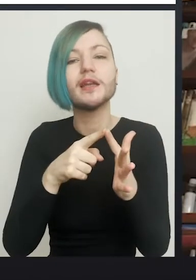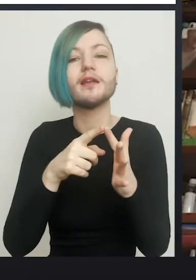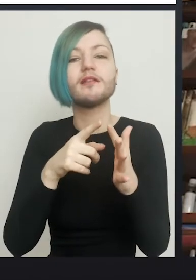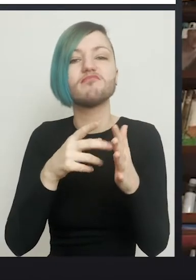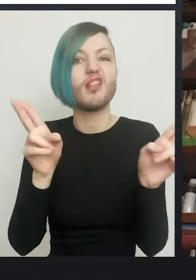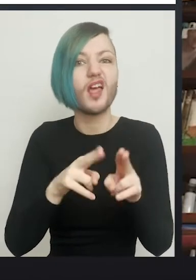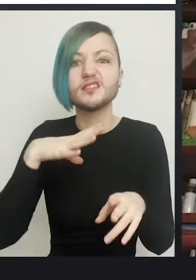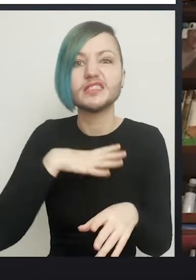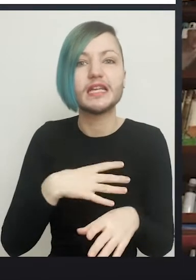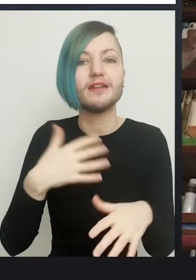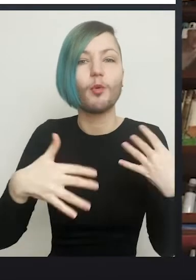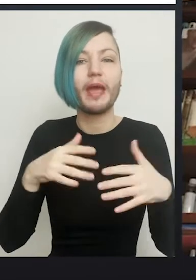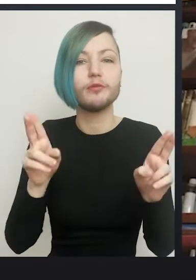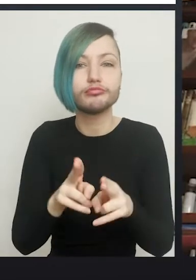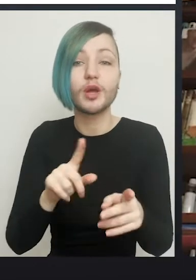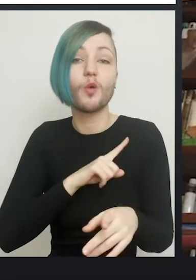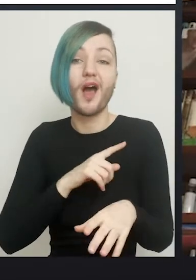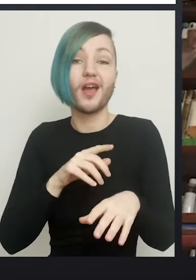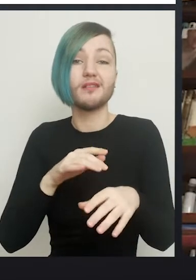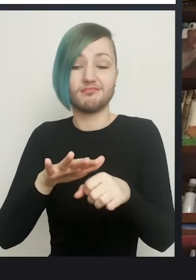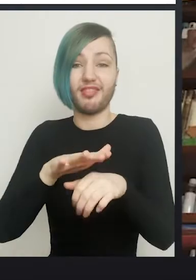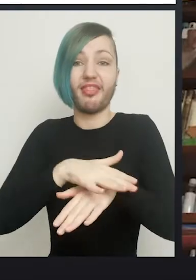the vast majority of the operative field is blocked completely anyway.